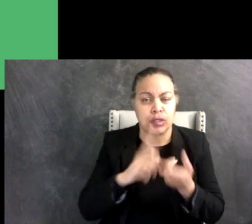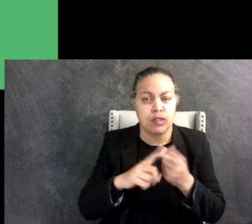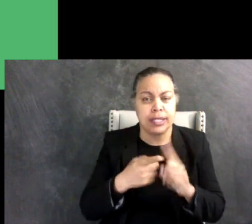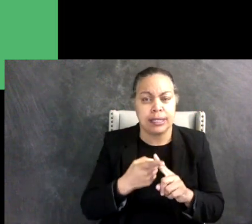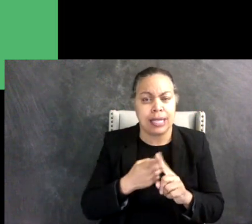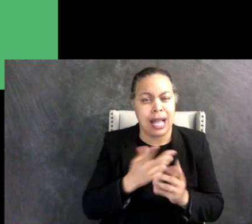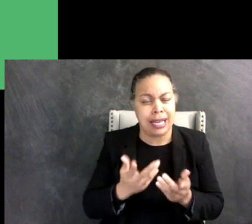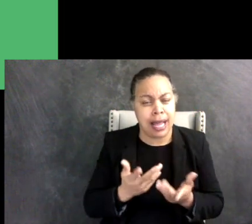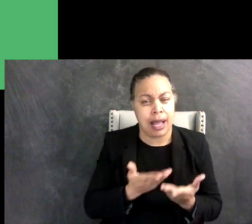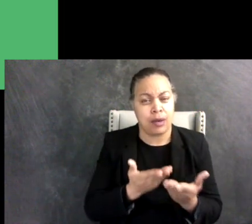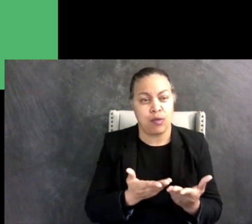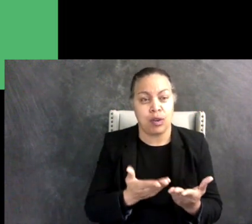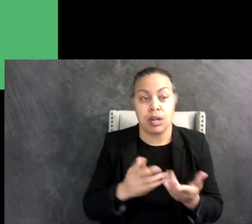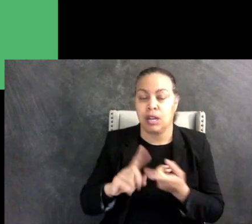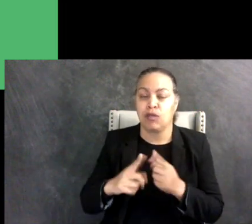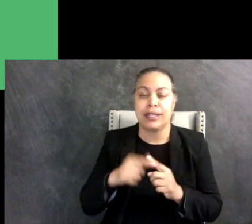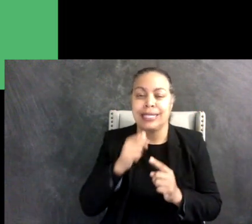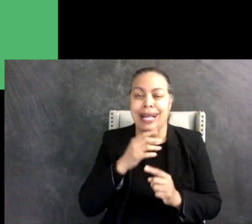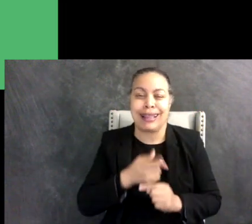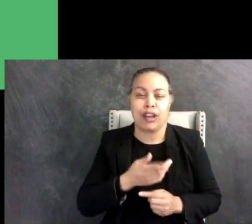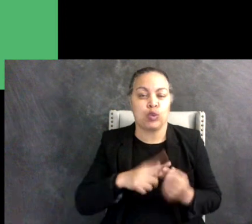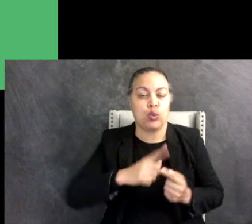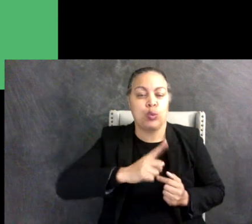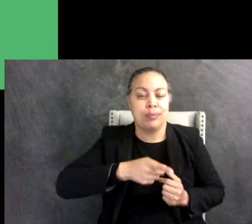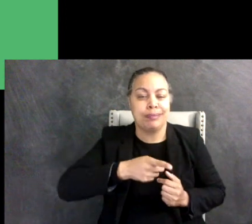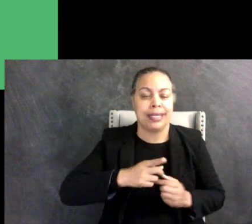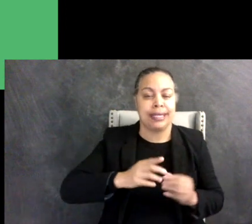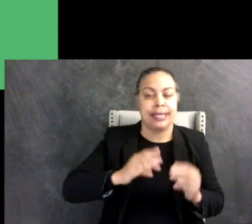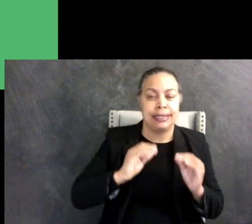Friends are not there to constantly correct you and teach you how to act non-autistic and act as